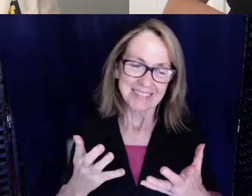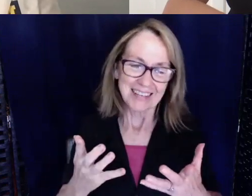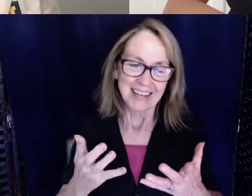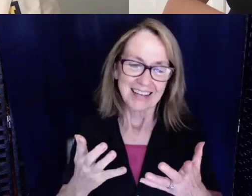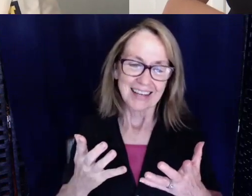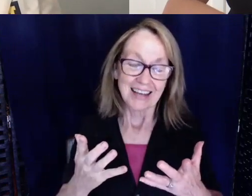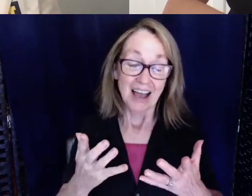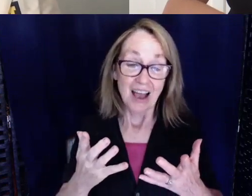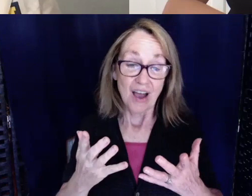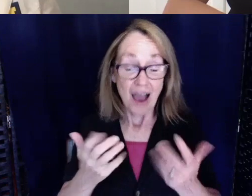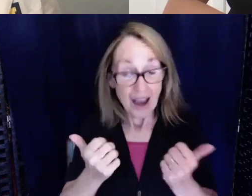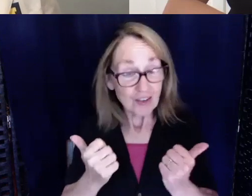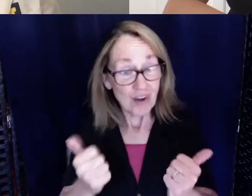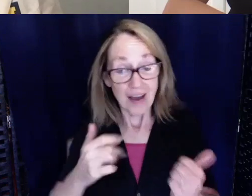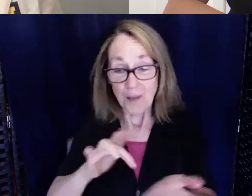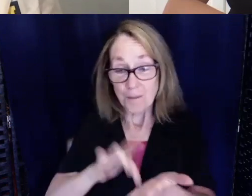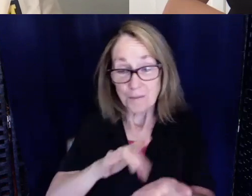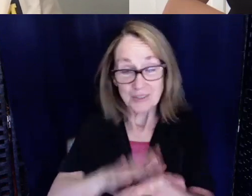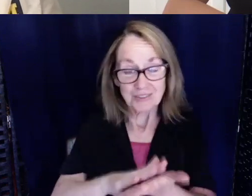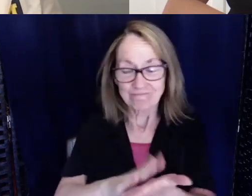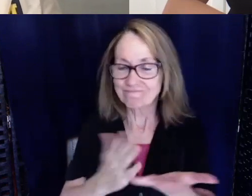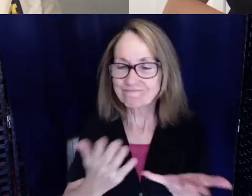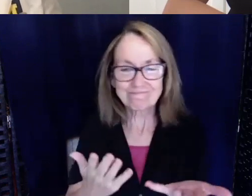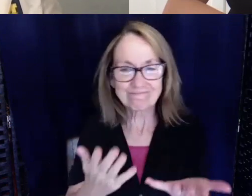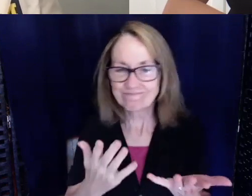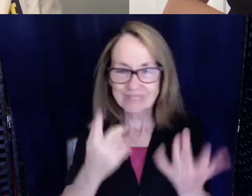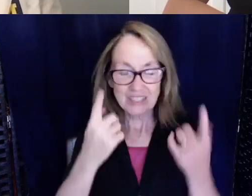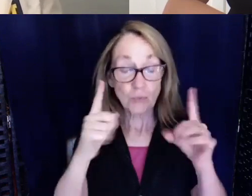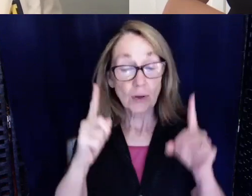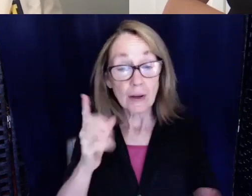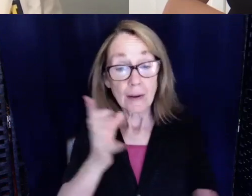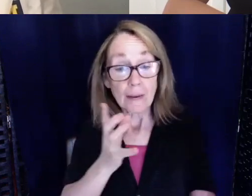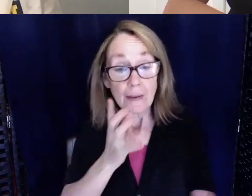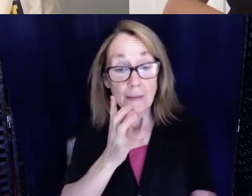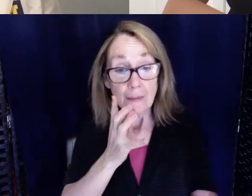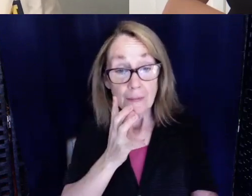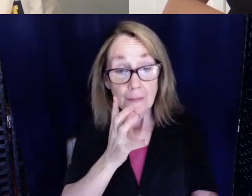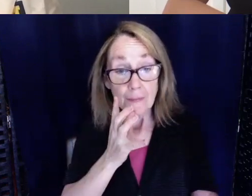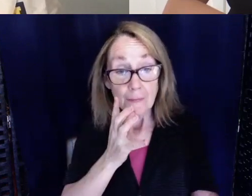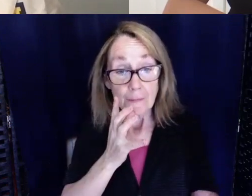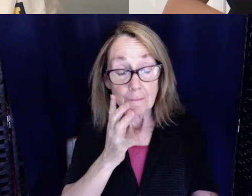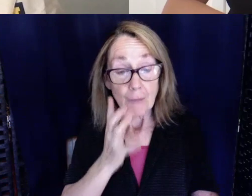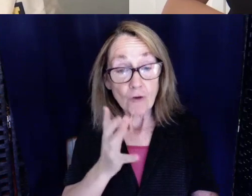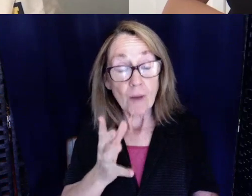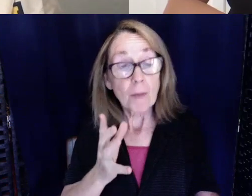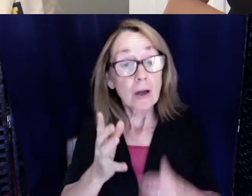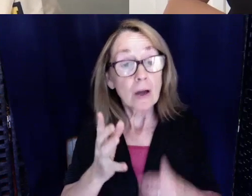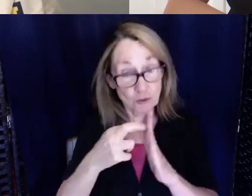school route. It didn't really work out. My grandma actually was a surgical nurse back in the day,